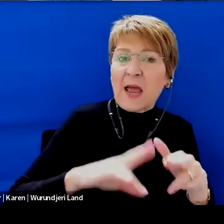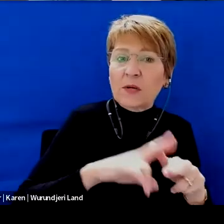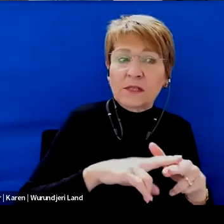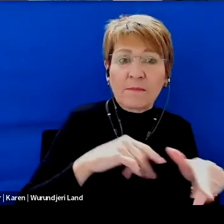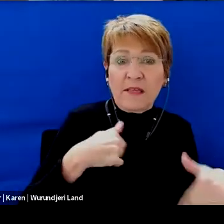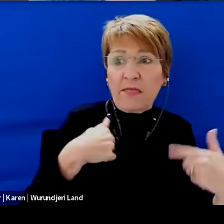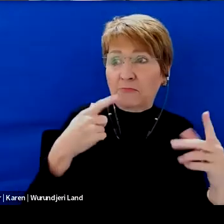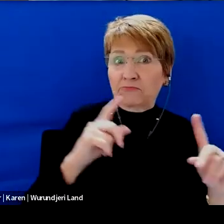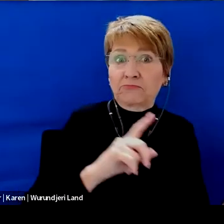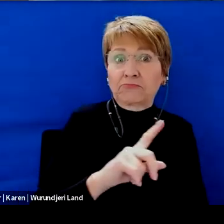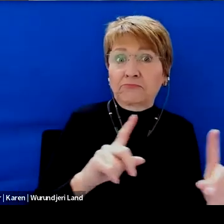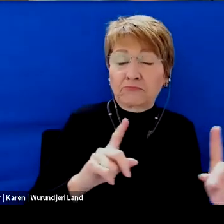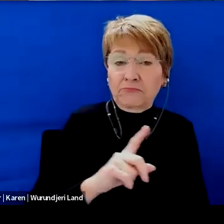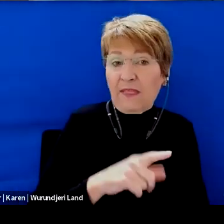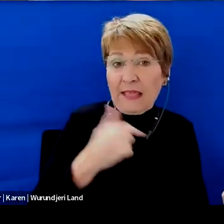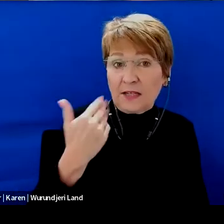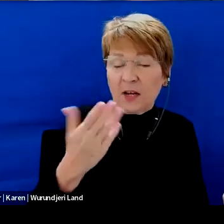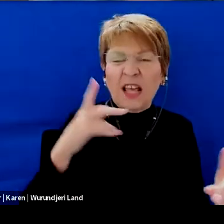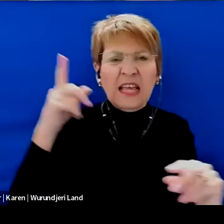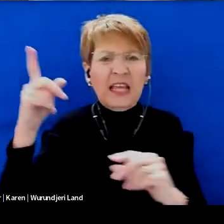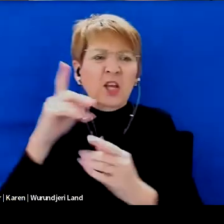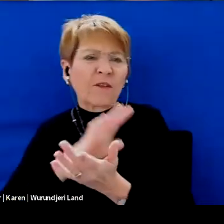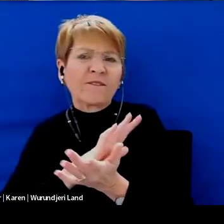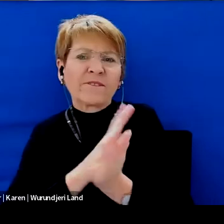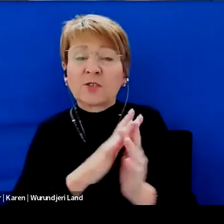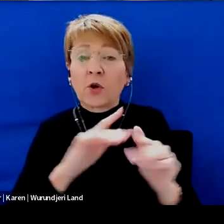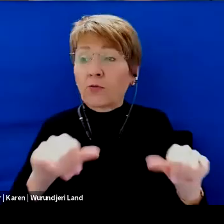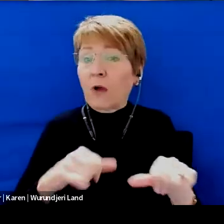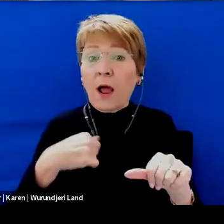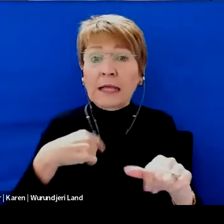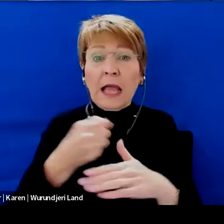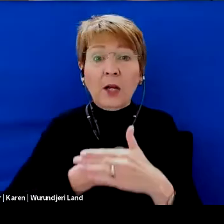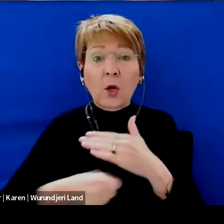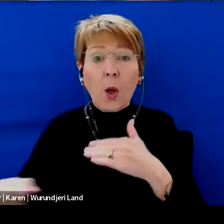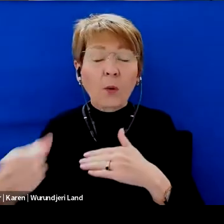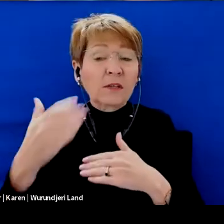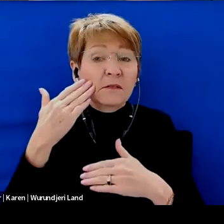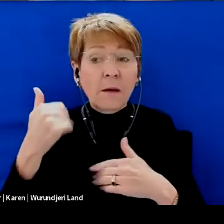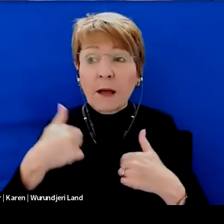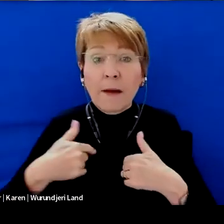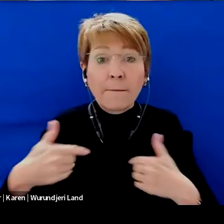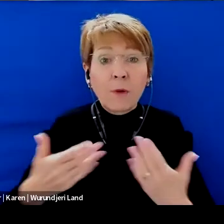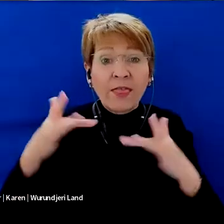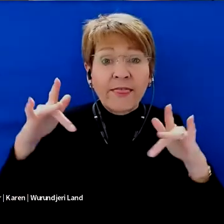I must admit that. Yep, I would be okay to go, doesn't matter that I'm a bit younger.